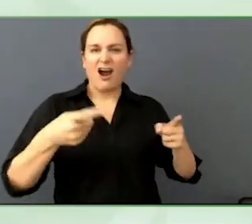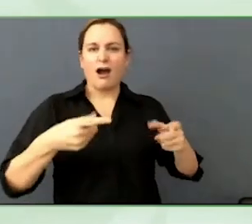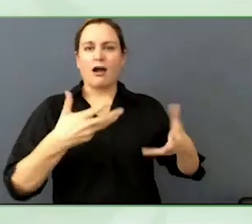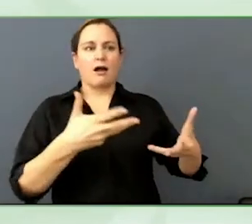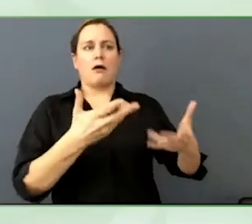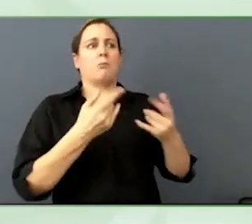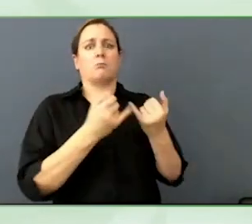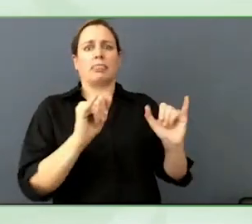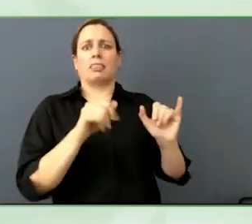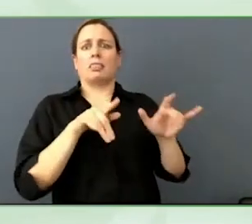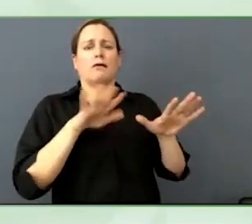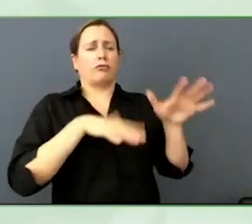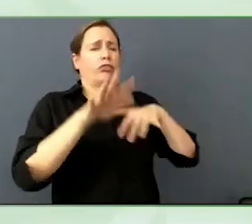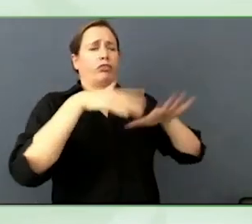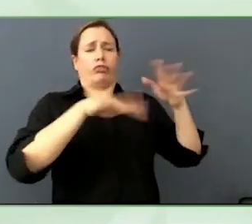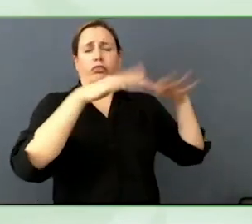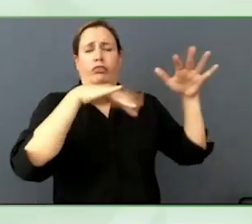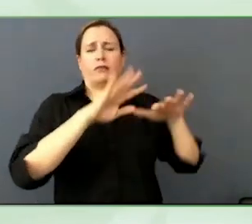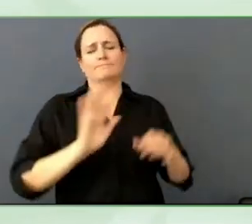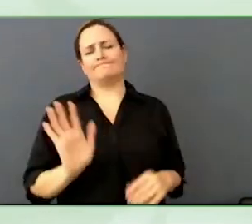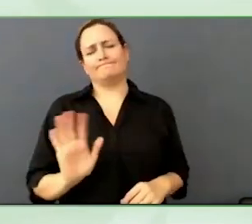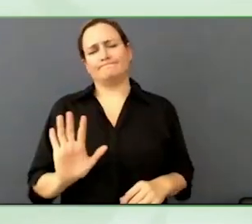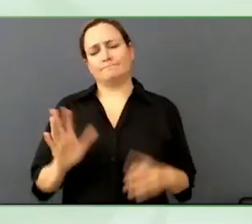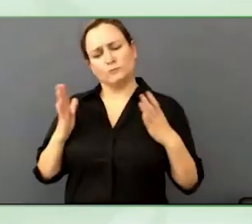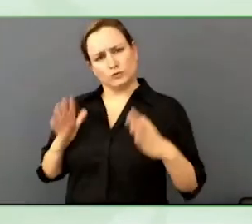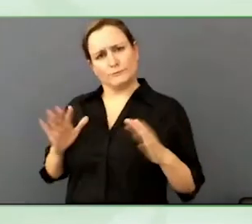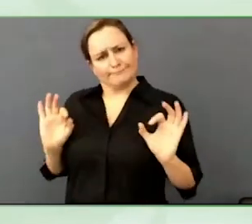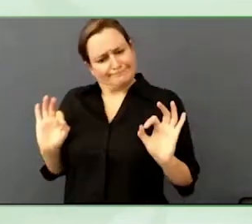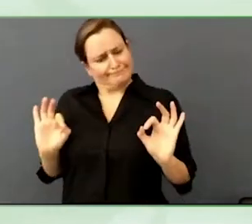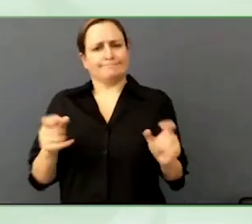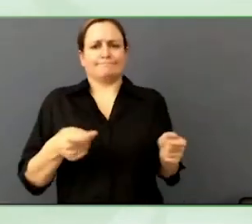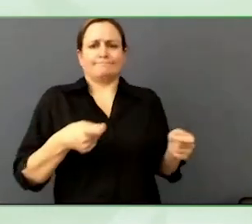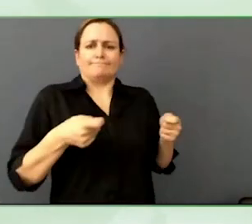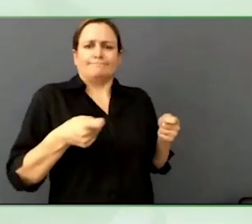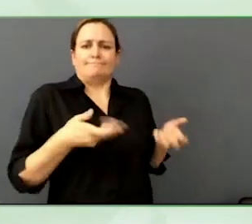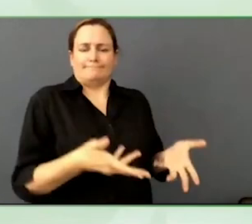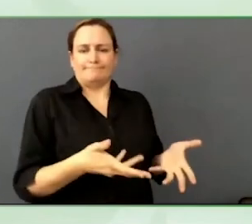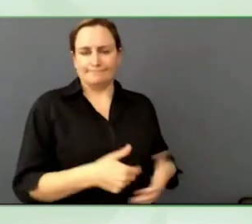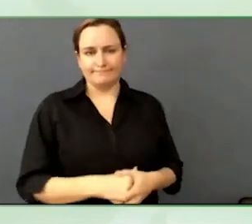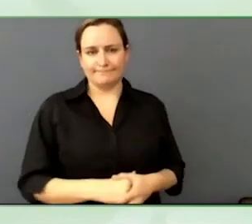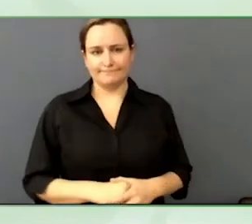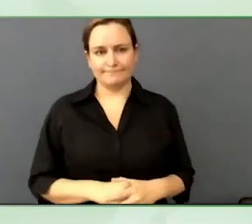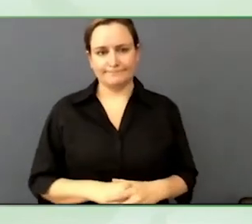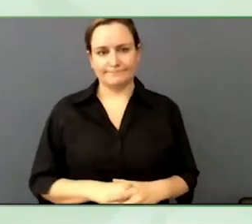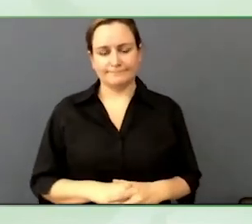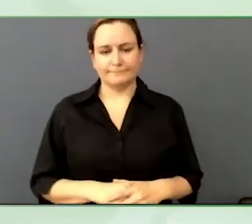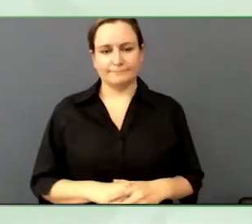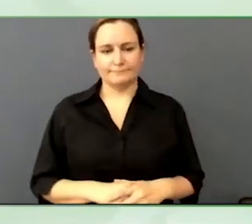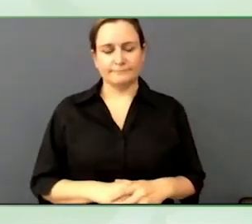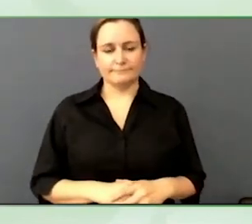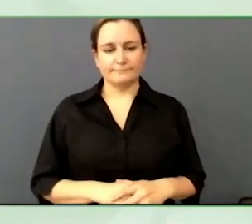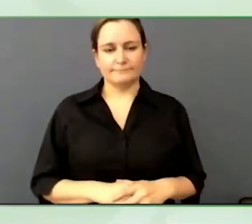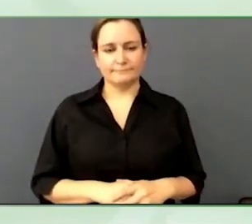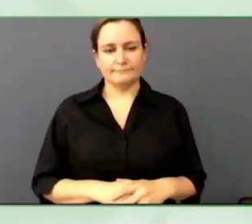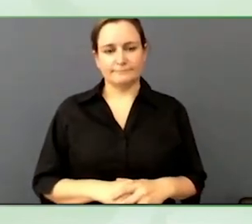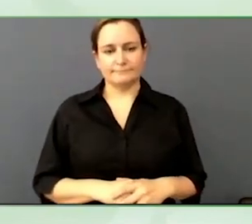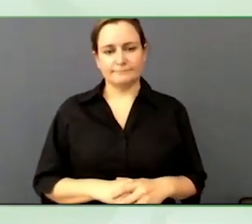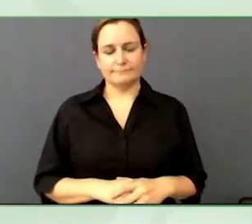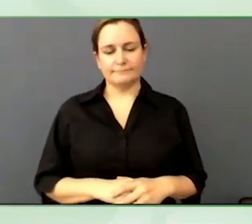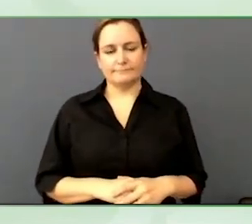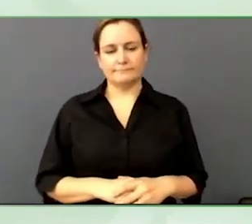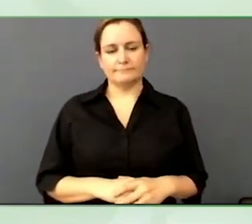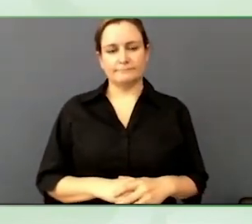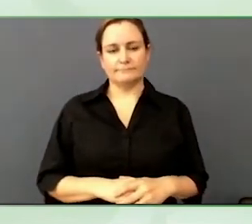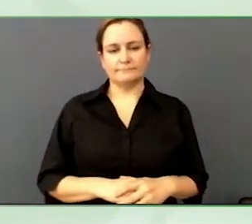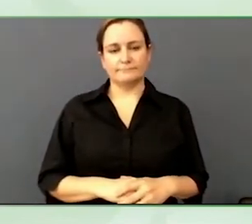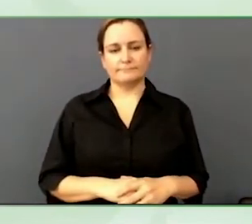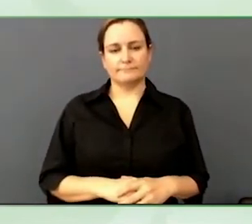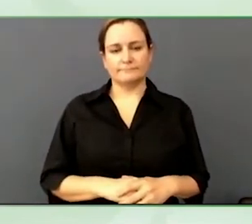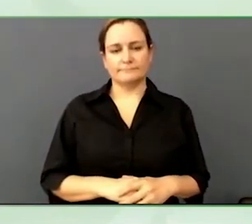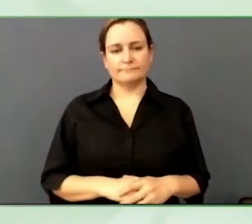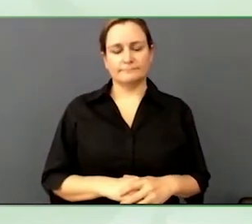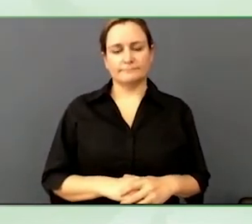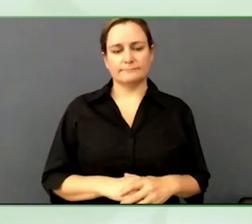On the more interesting trends and opportunities, audio